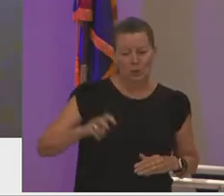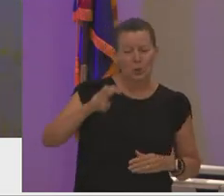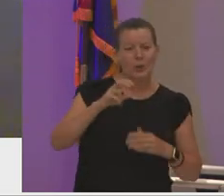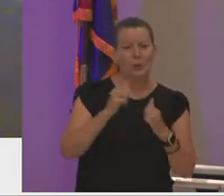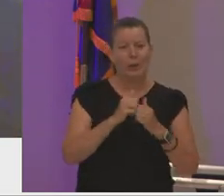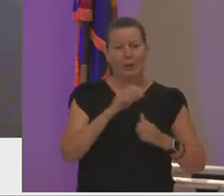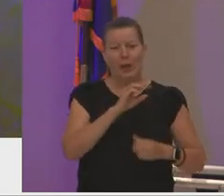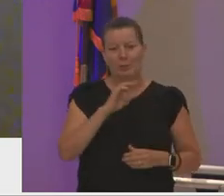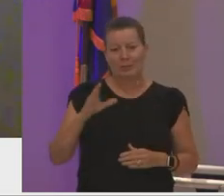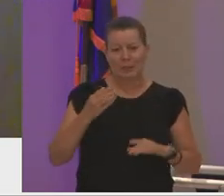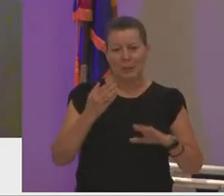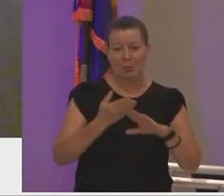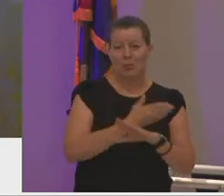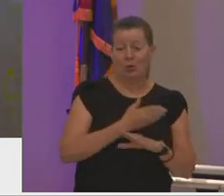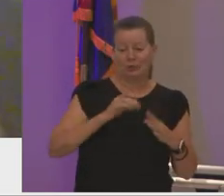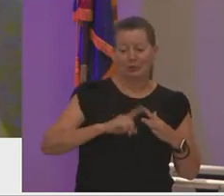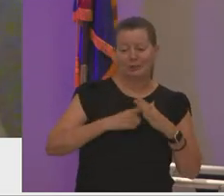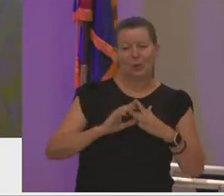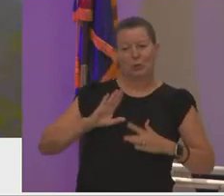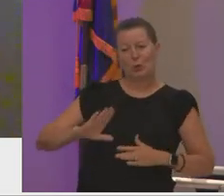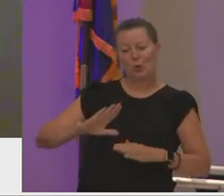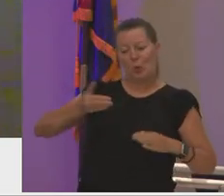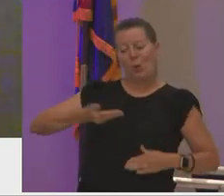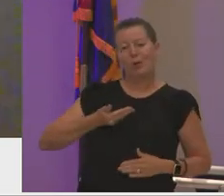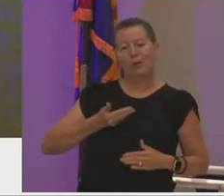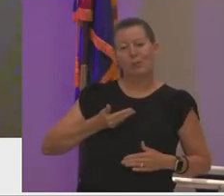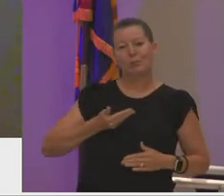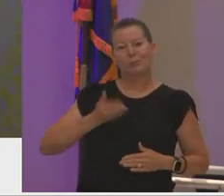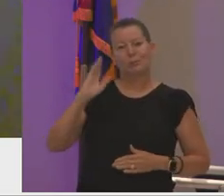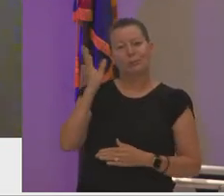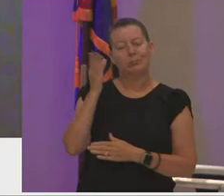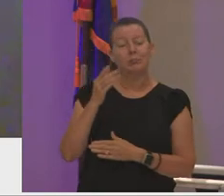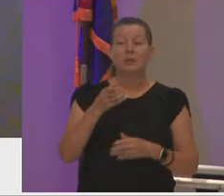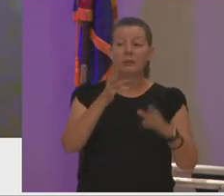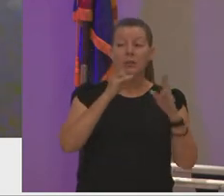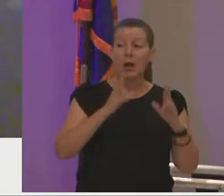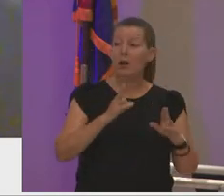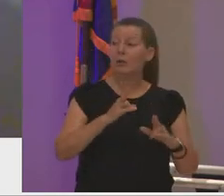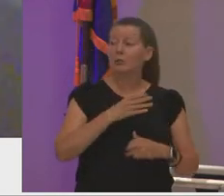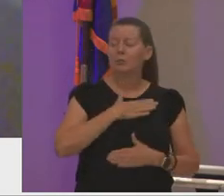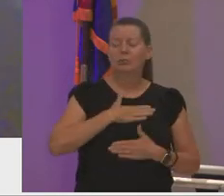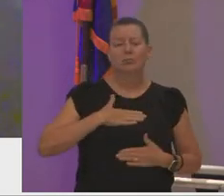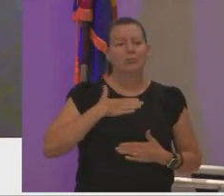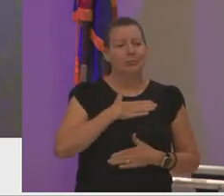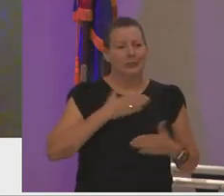delivers her welcome address it's an honor and a privilege to be here with all of you from afar